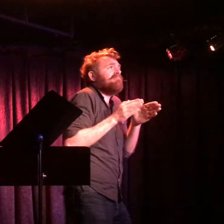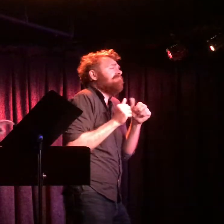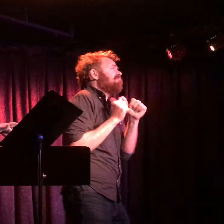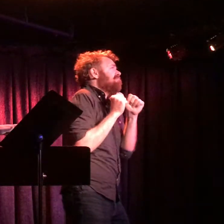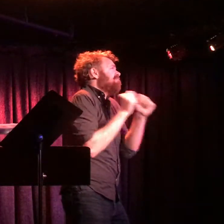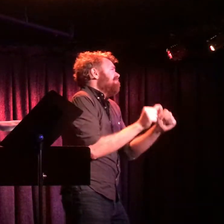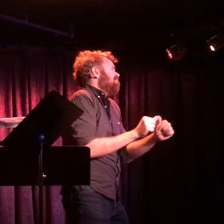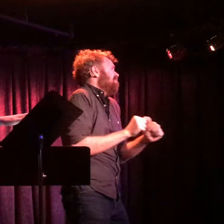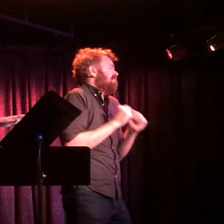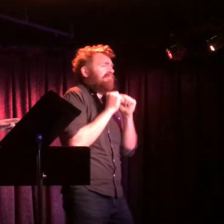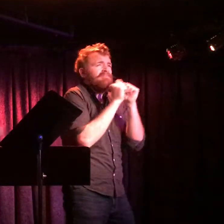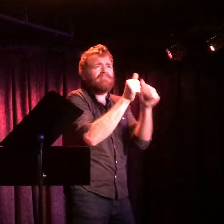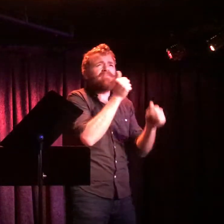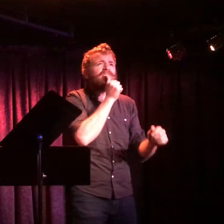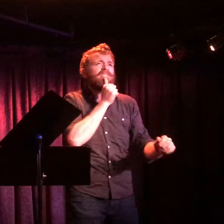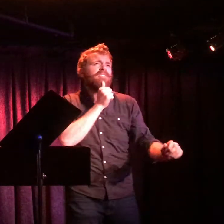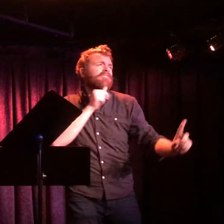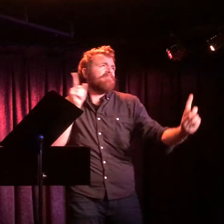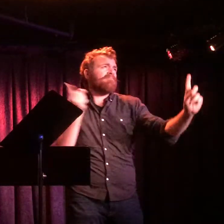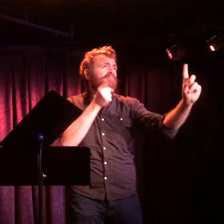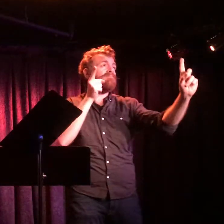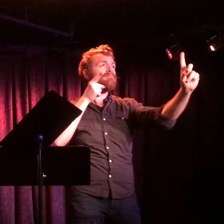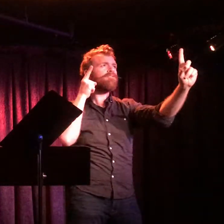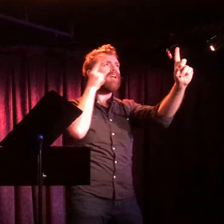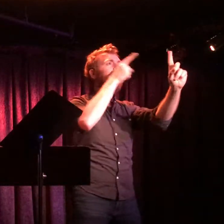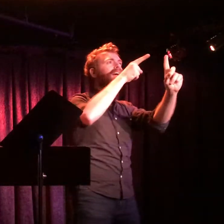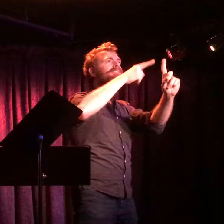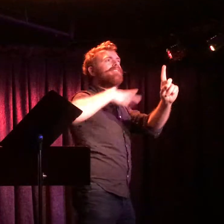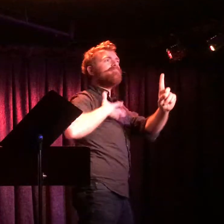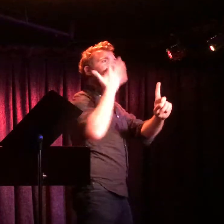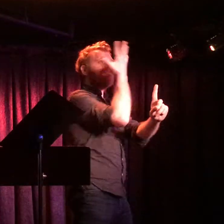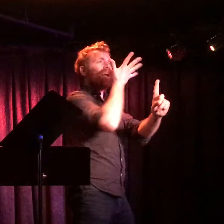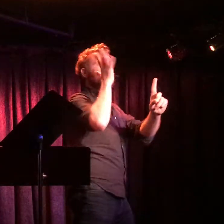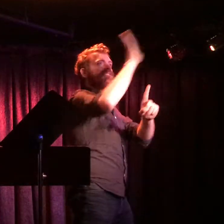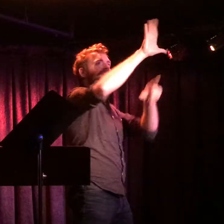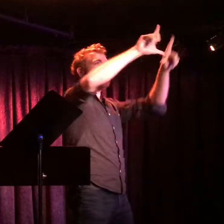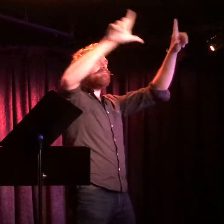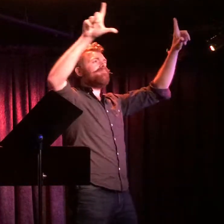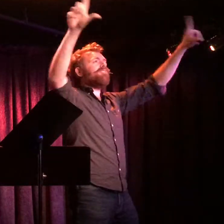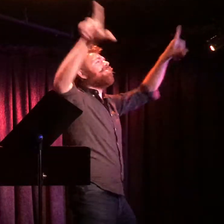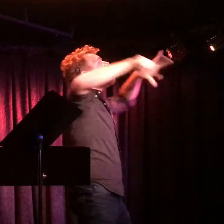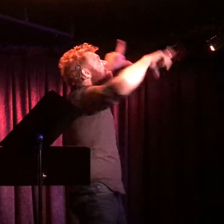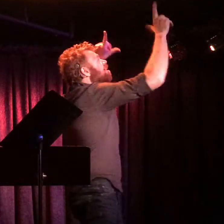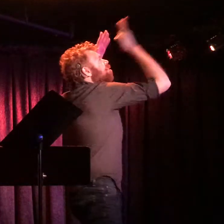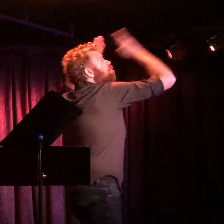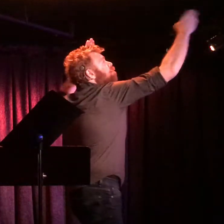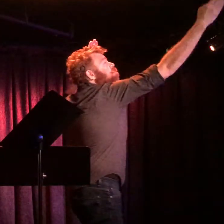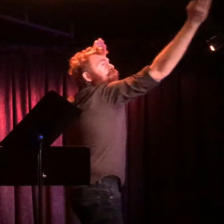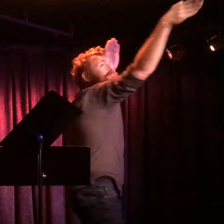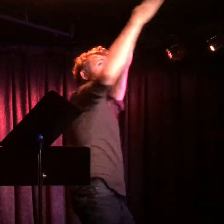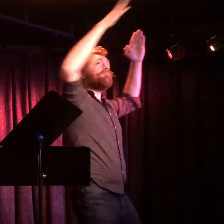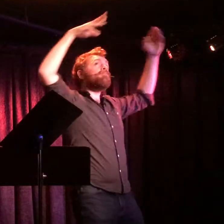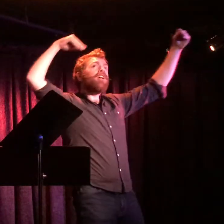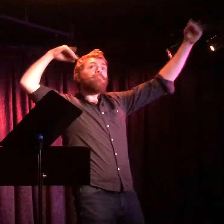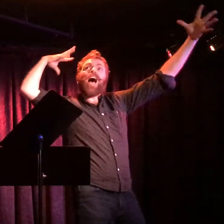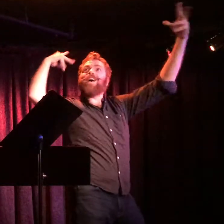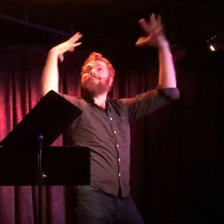Still, I'll stick it till I'm on a bill All over Times Square.